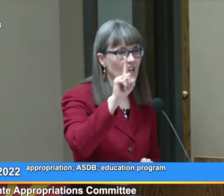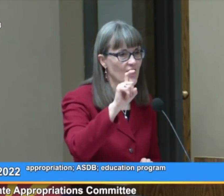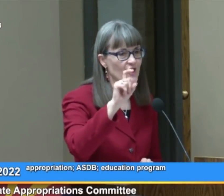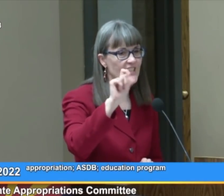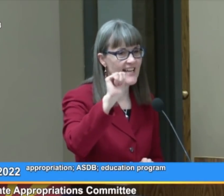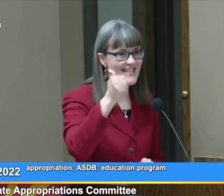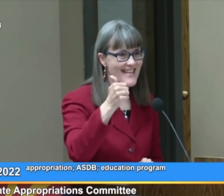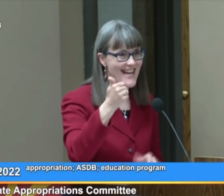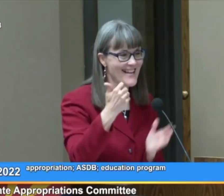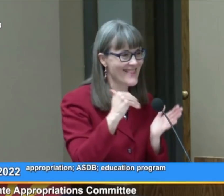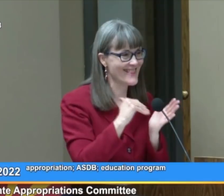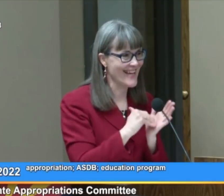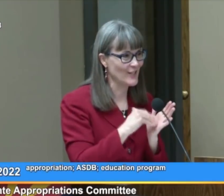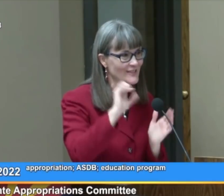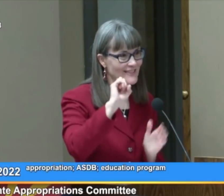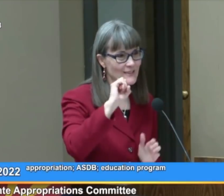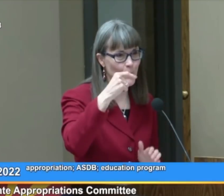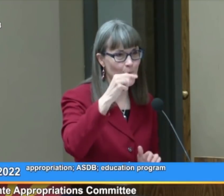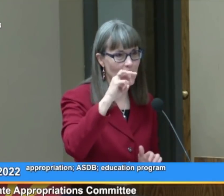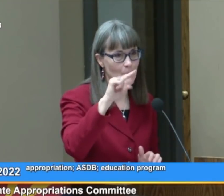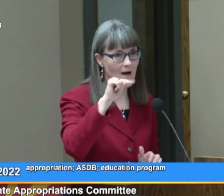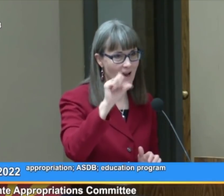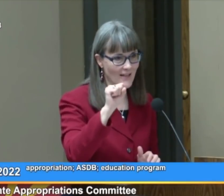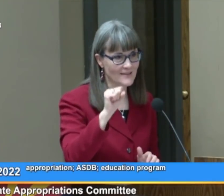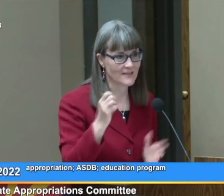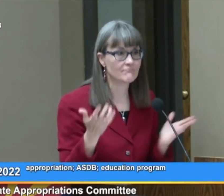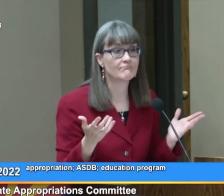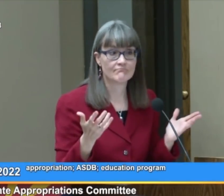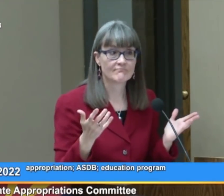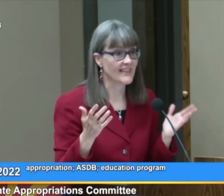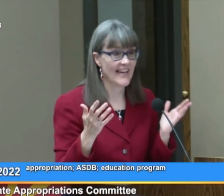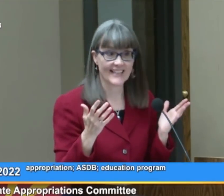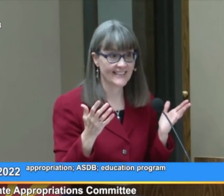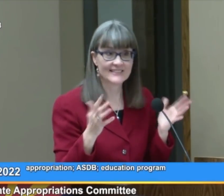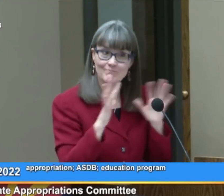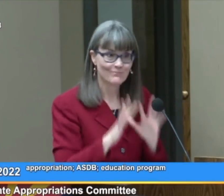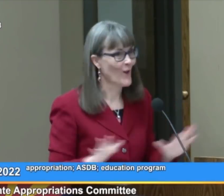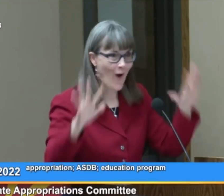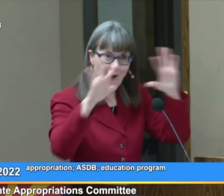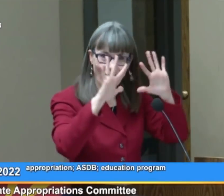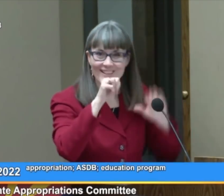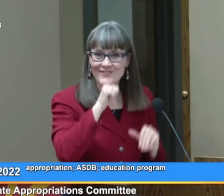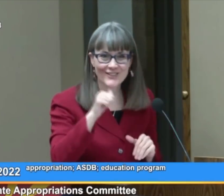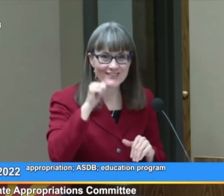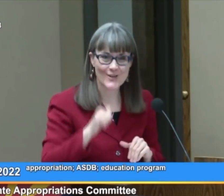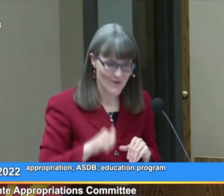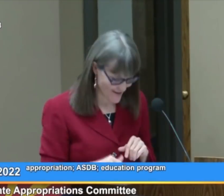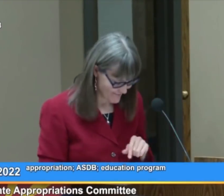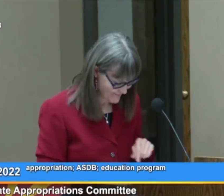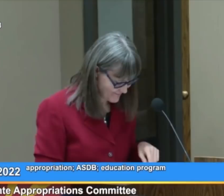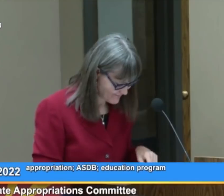110,000 square miles, that is all of Arizona.